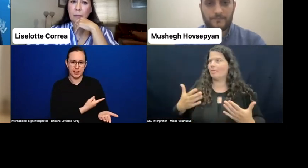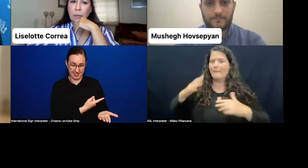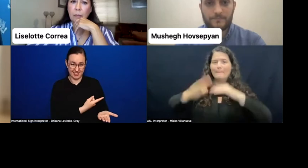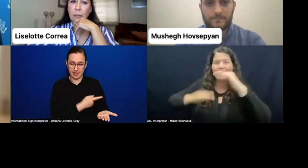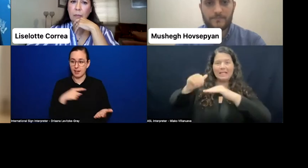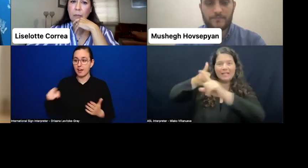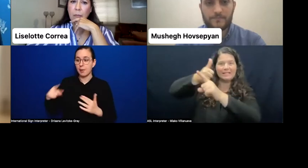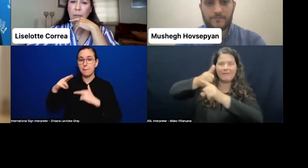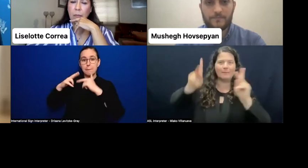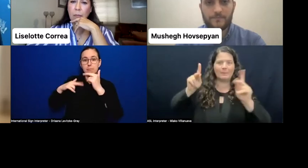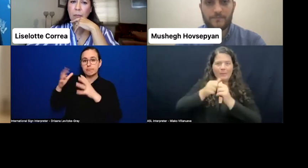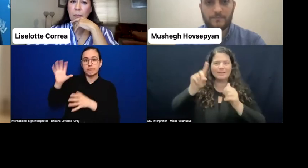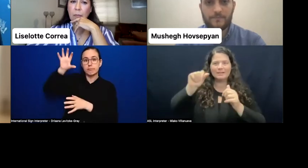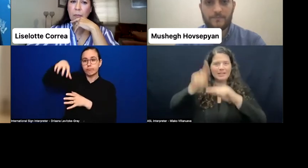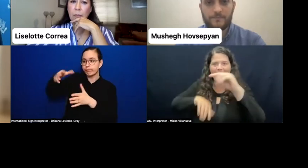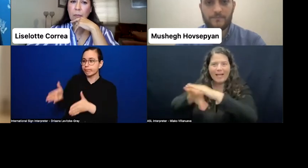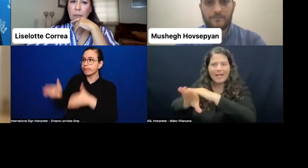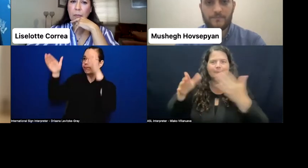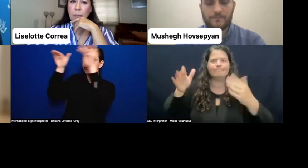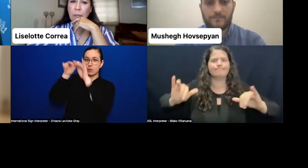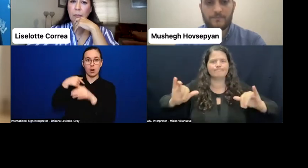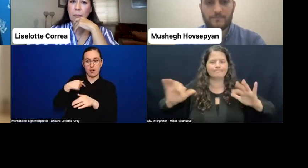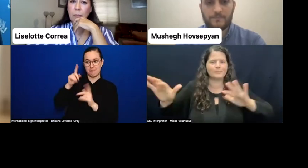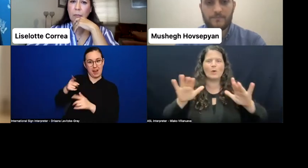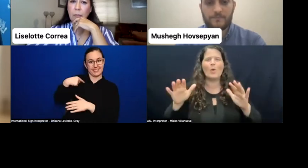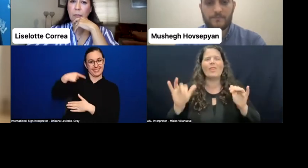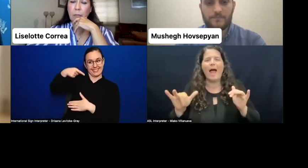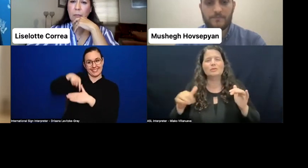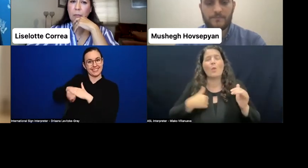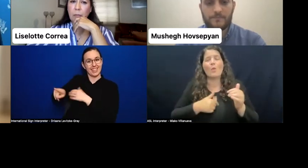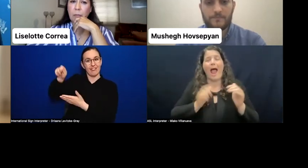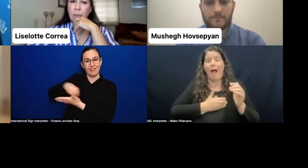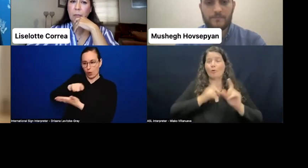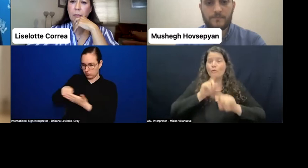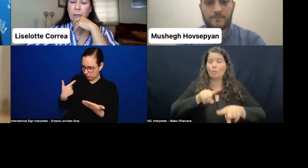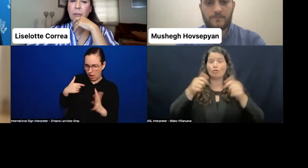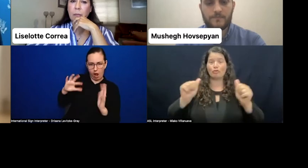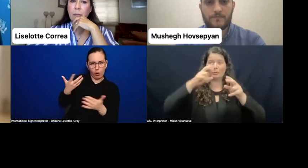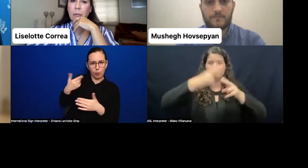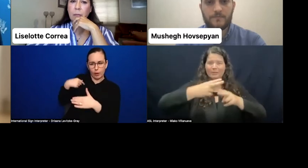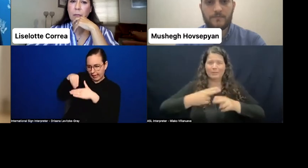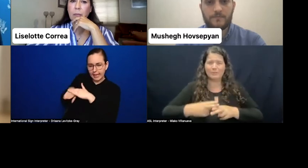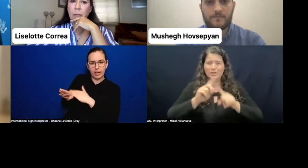So our reports are trying to mention all those barriers and try to propose solutions to tackle those barriers.